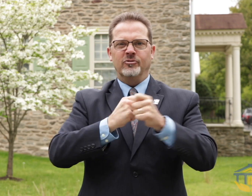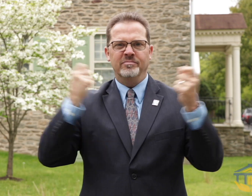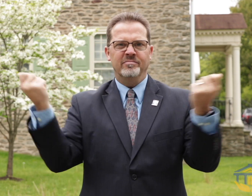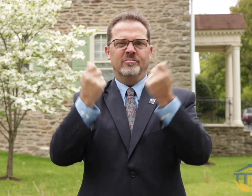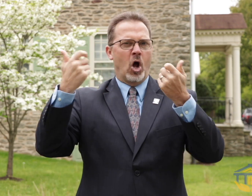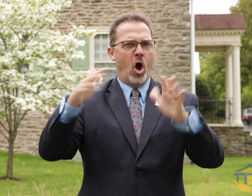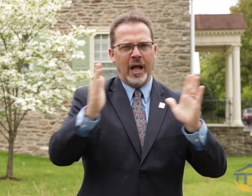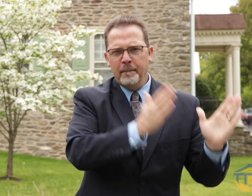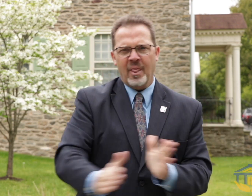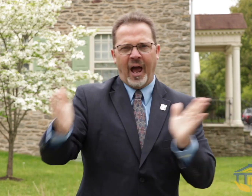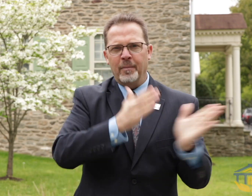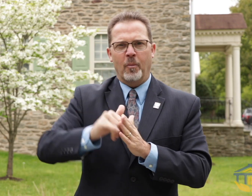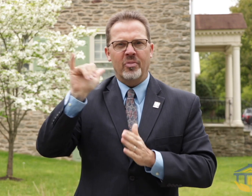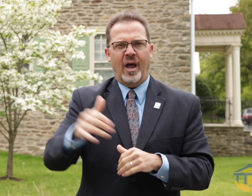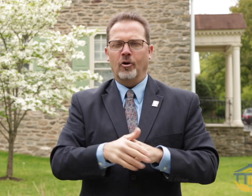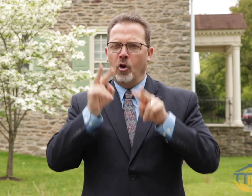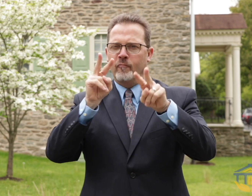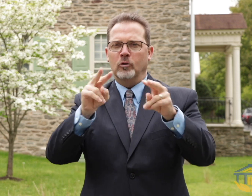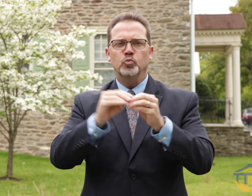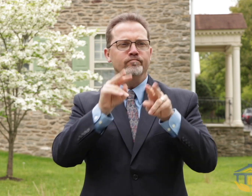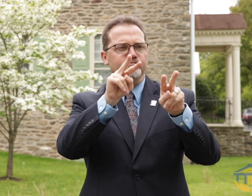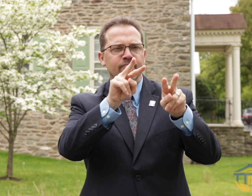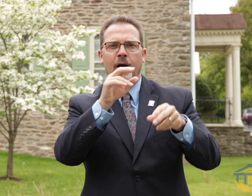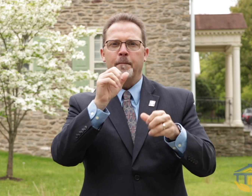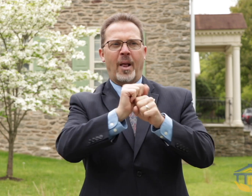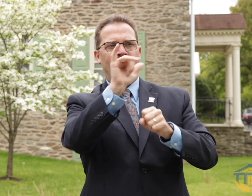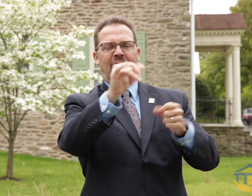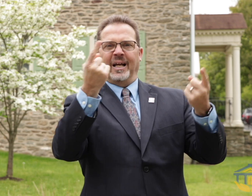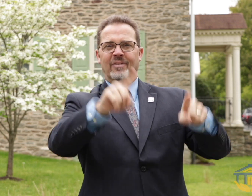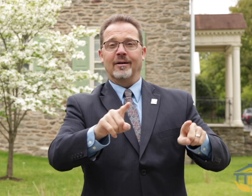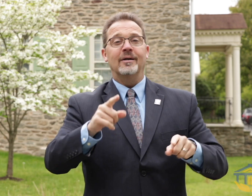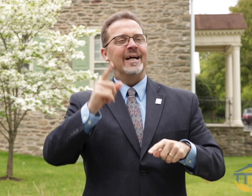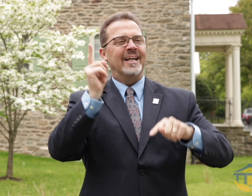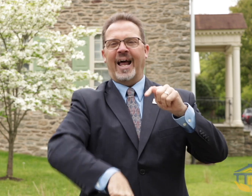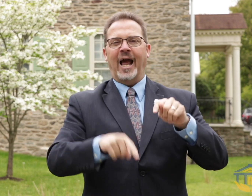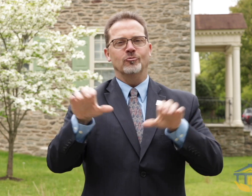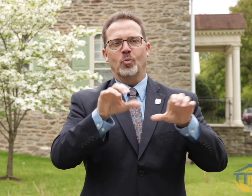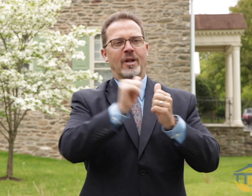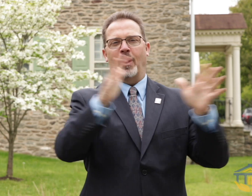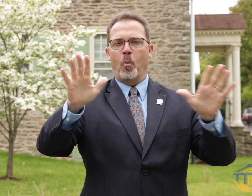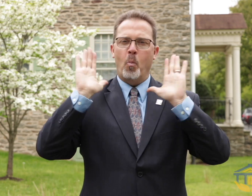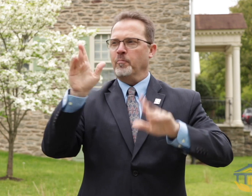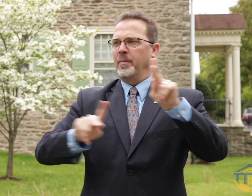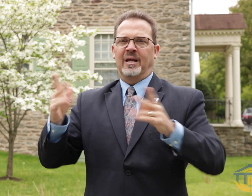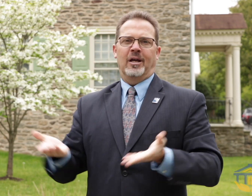start a new century with our 200th year. We are looking forward to all of the events that will make a successful celebration next year. We couldn't do